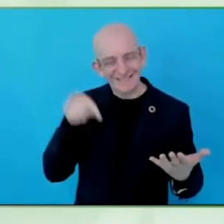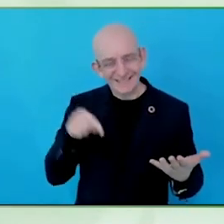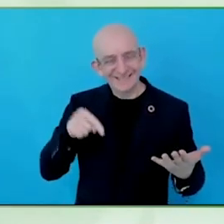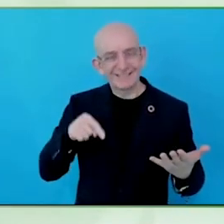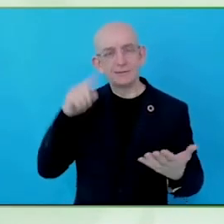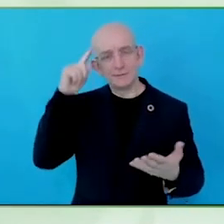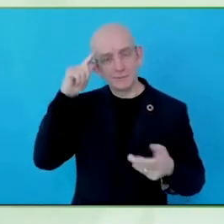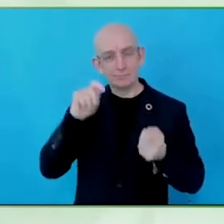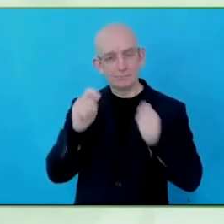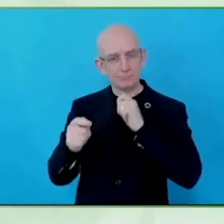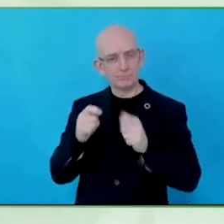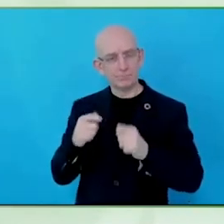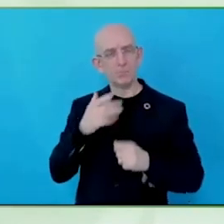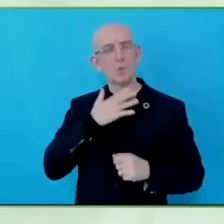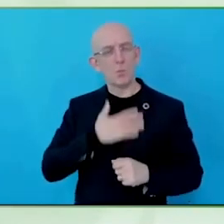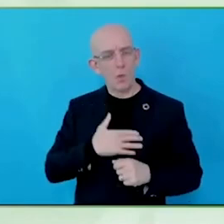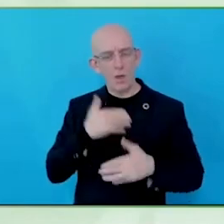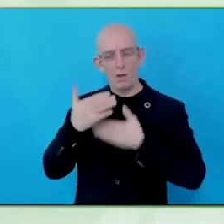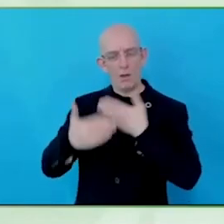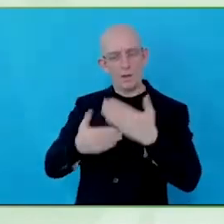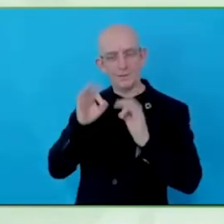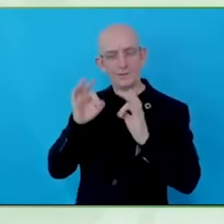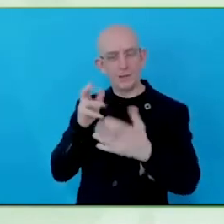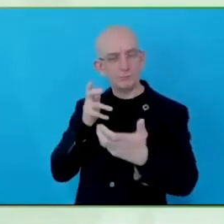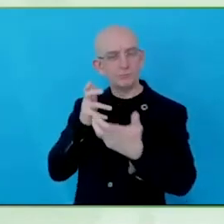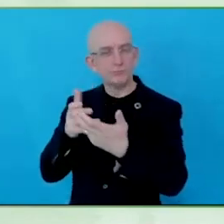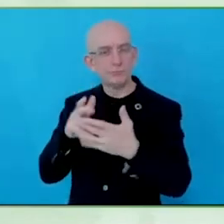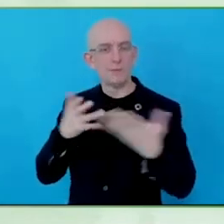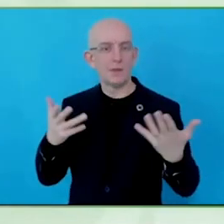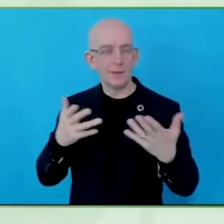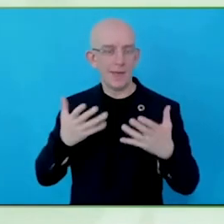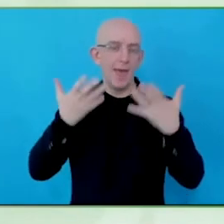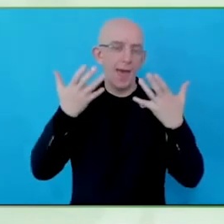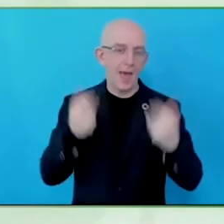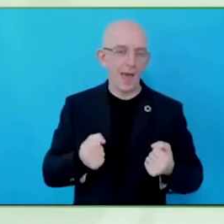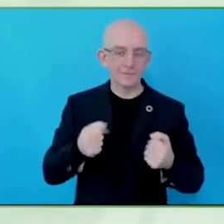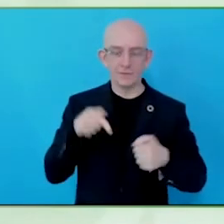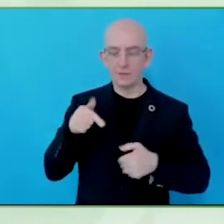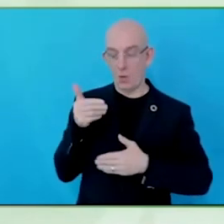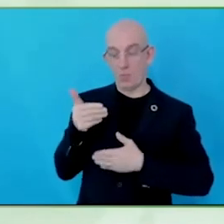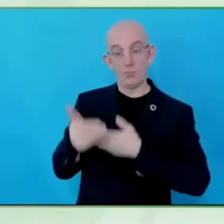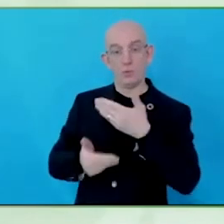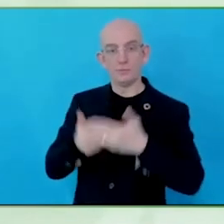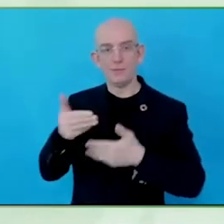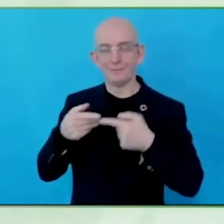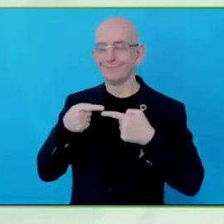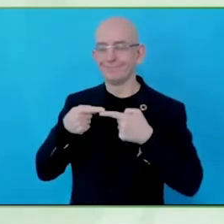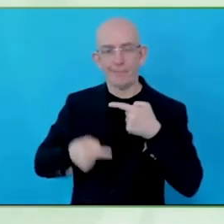communities receiving those things, and even once people have woken up to that, there is an are failure.